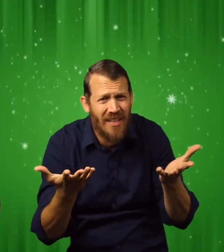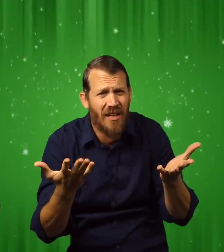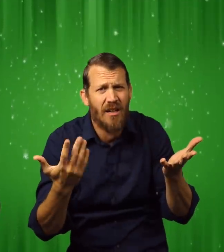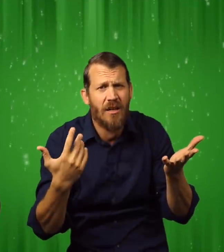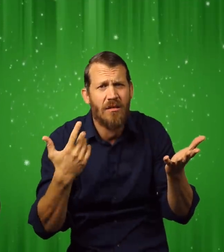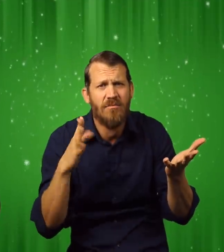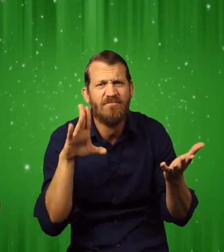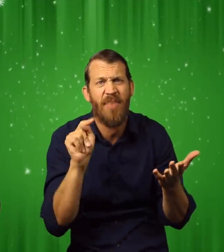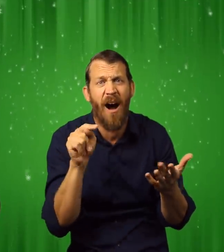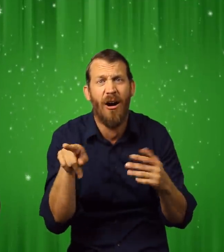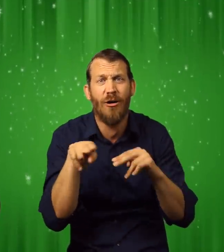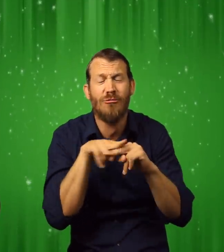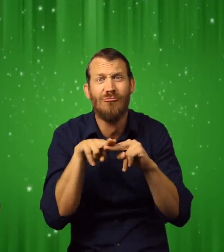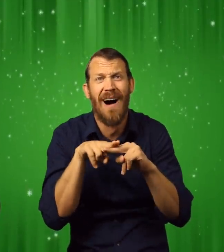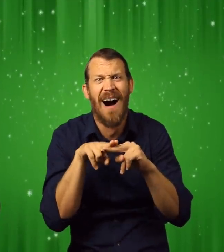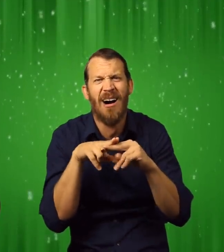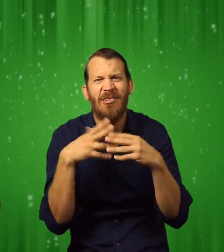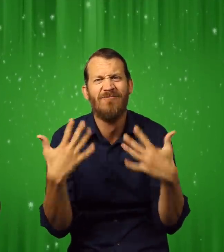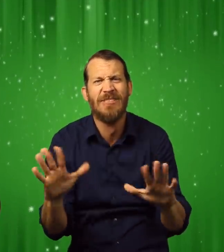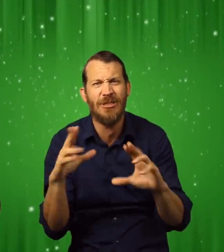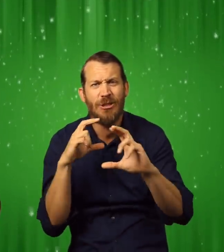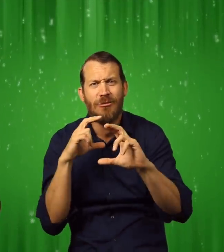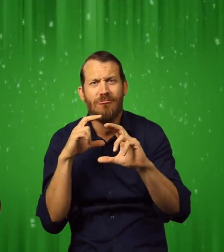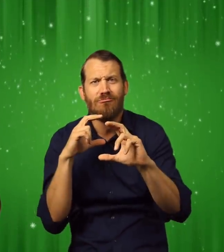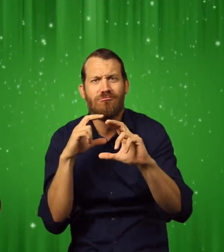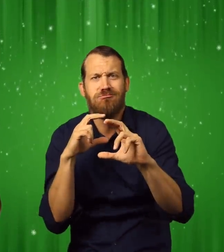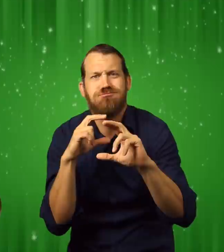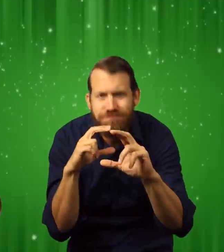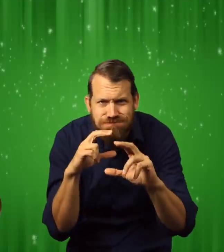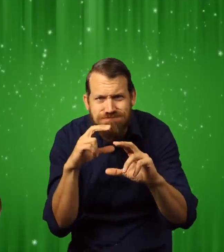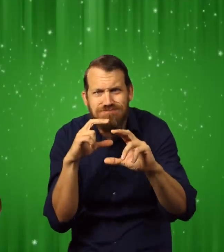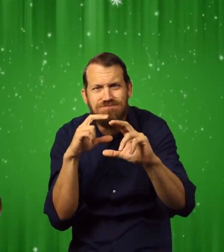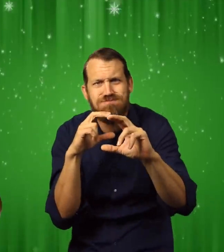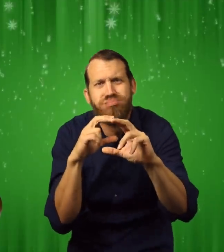"Let's hurry outside and look for it," one of the children said